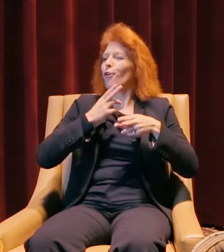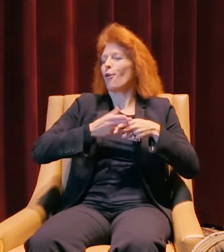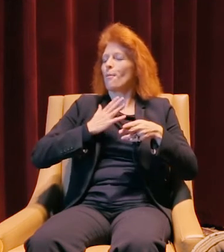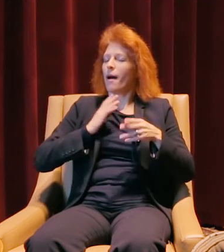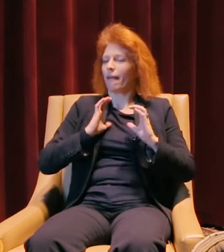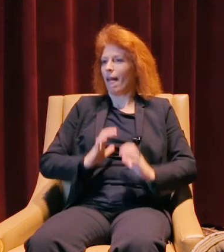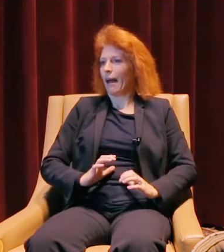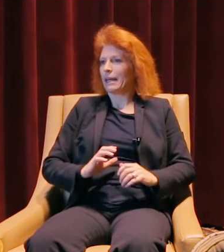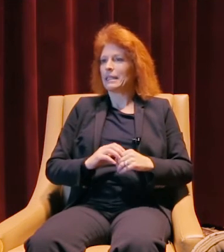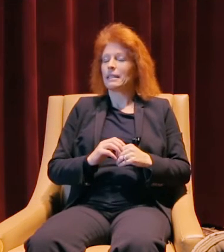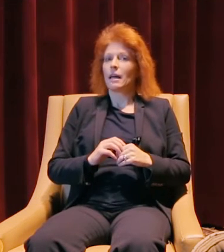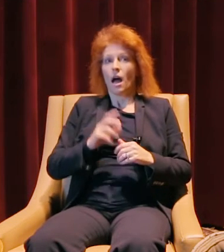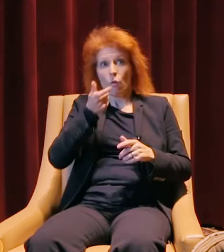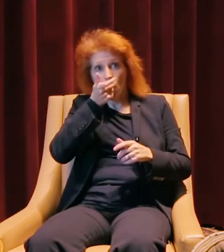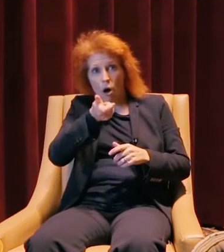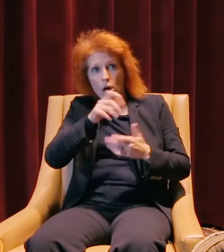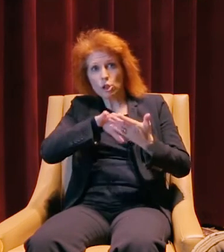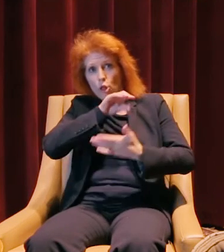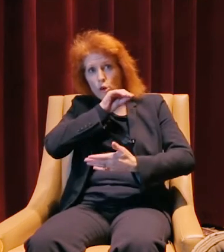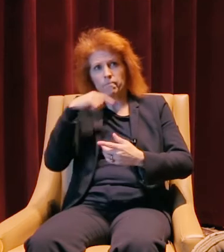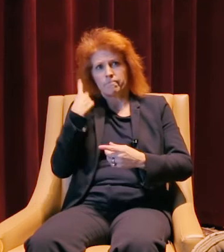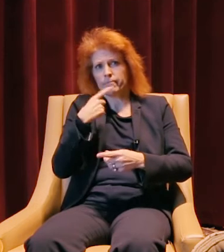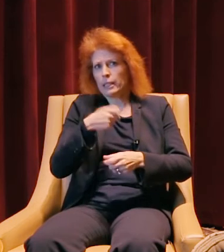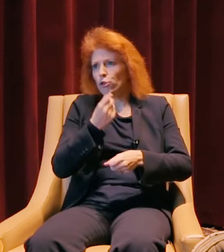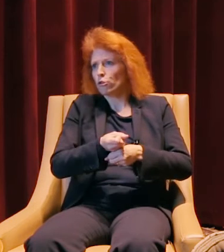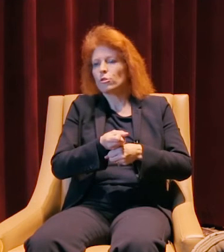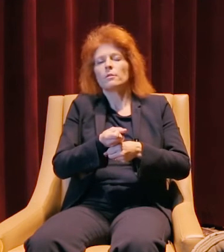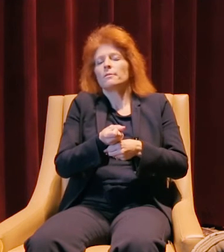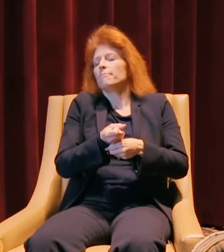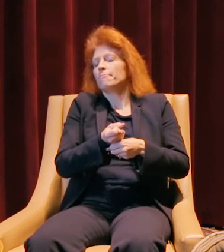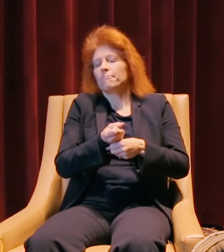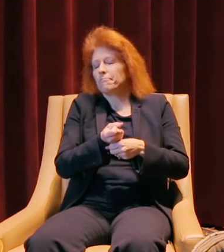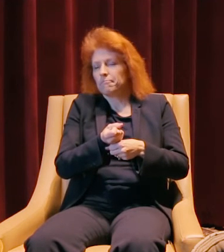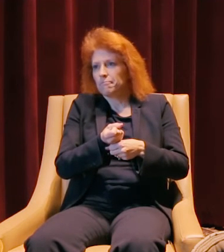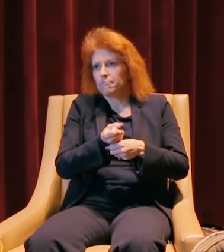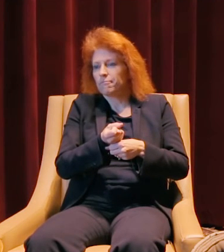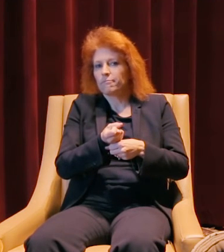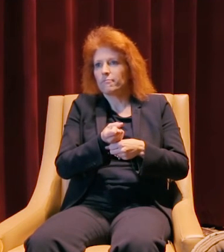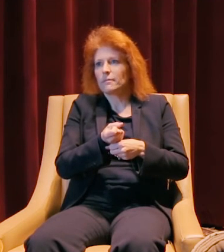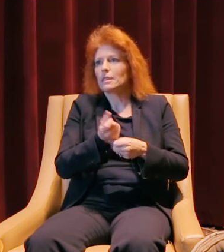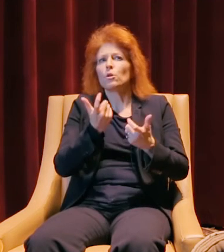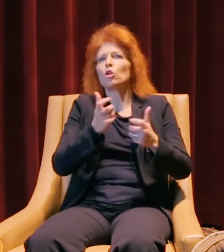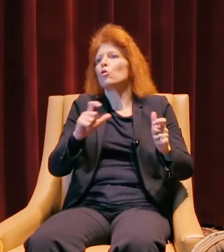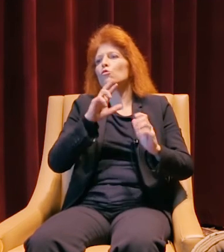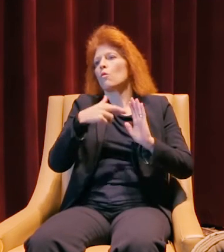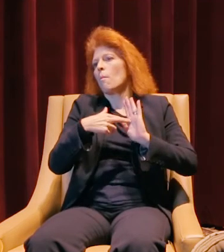Watching them and learning from them for these decades, there have been some huge role models there.